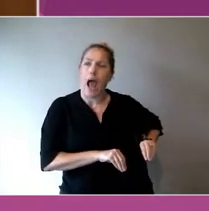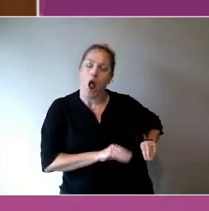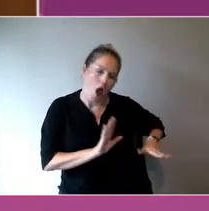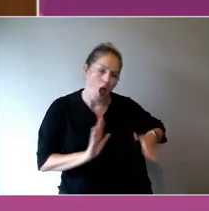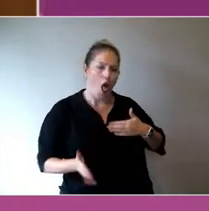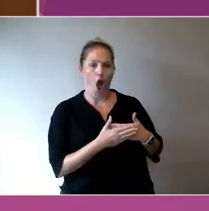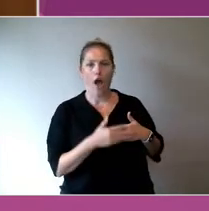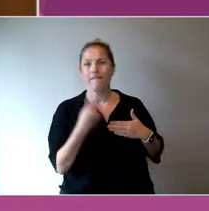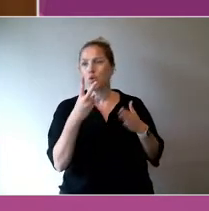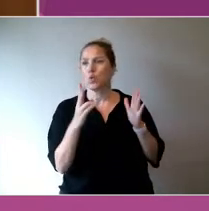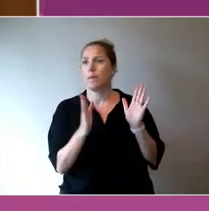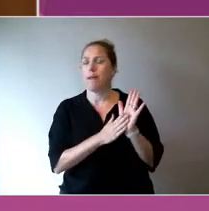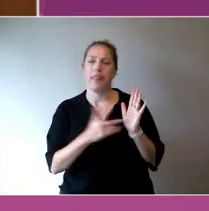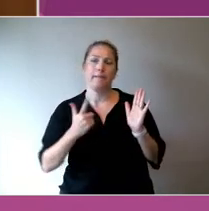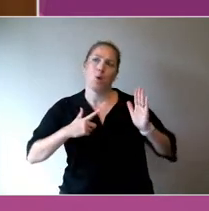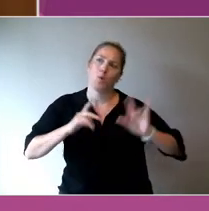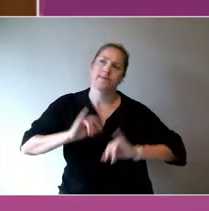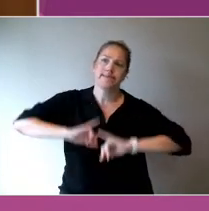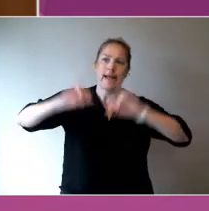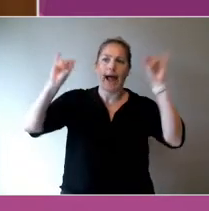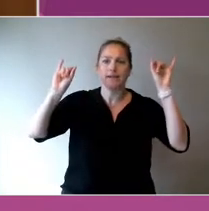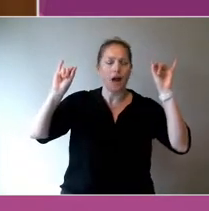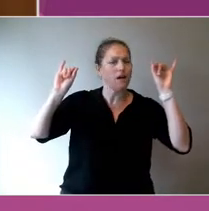we can be frontline workers.